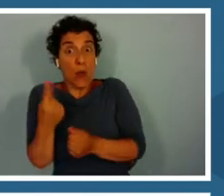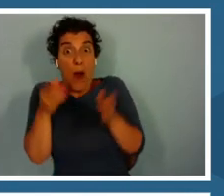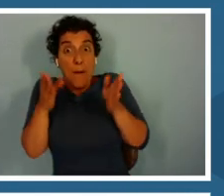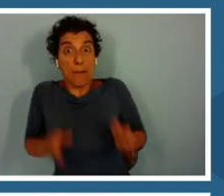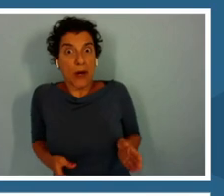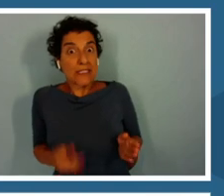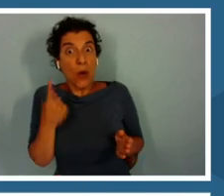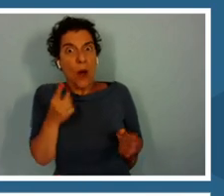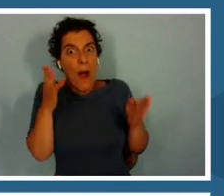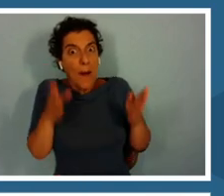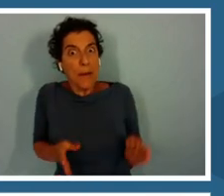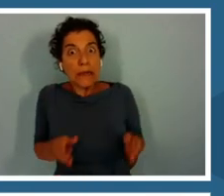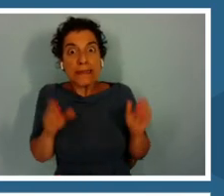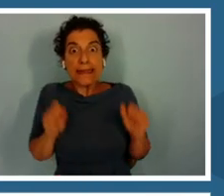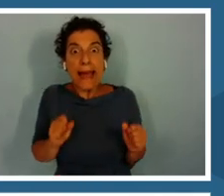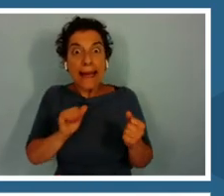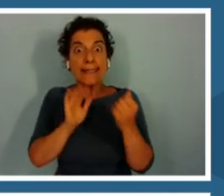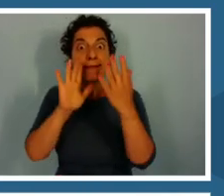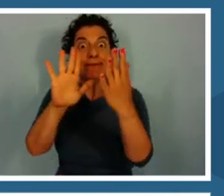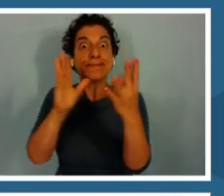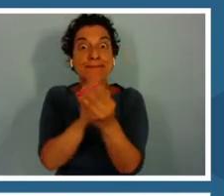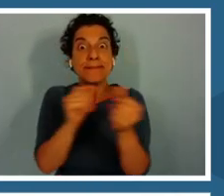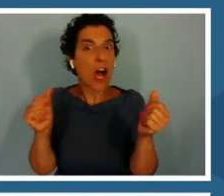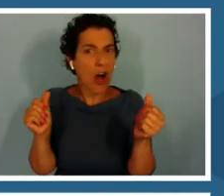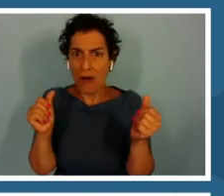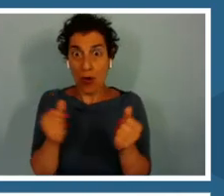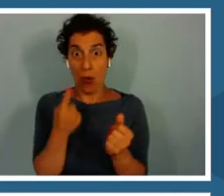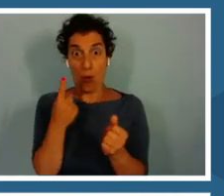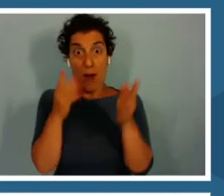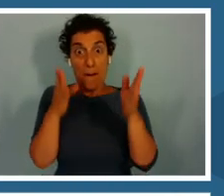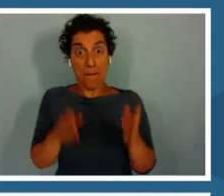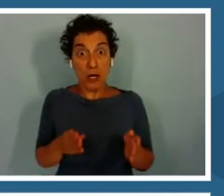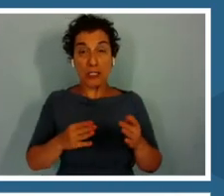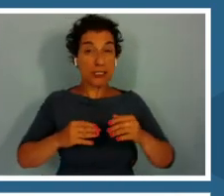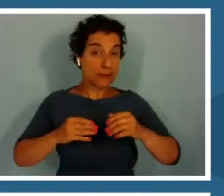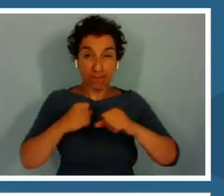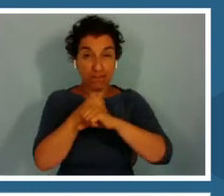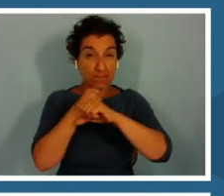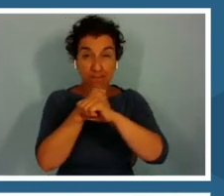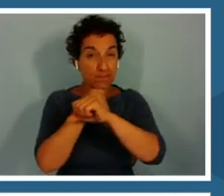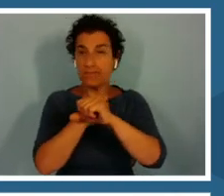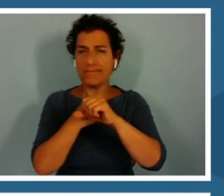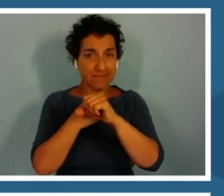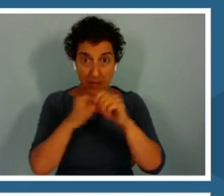It's not about an individual doing something amazing, it's about groups of people that